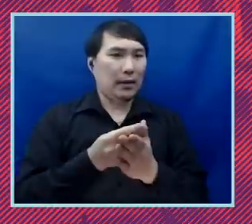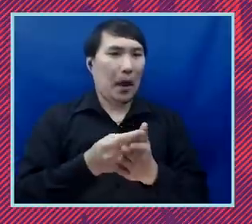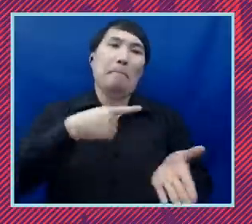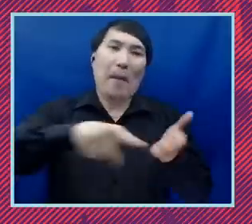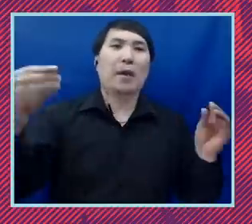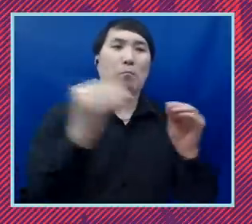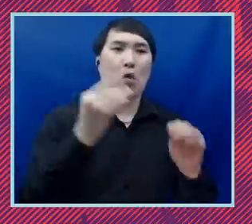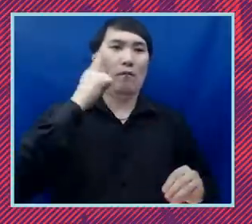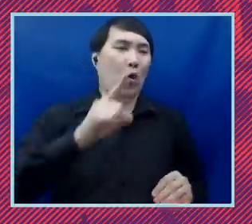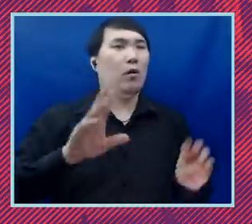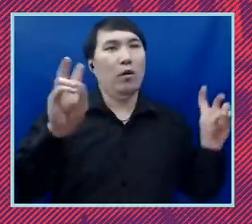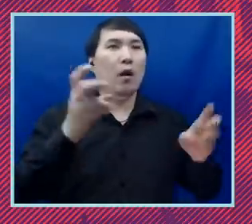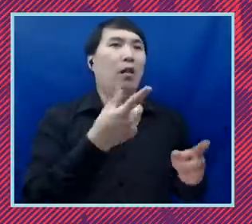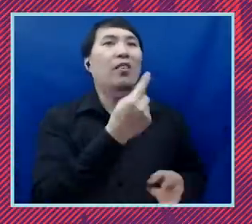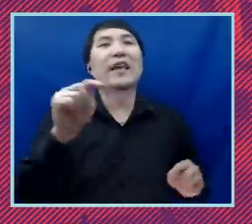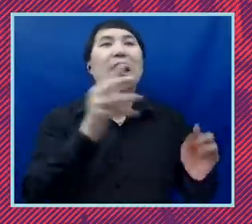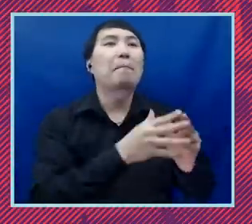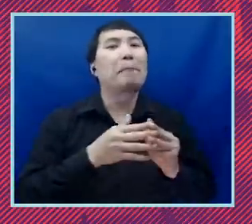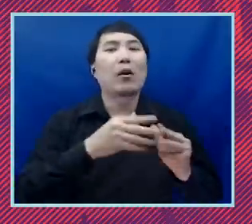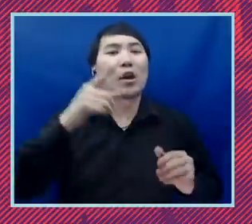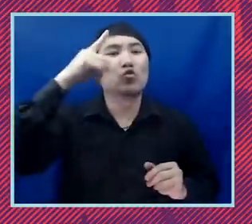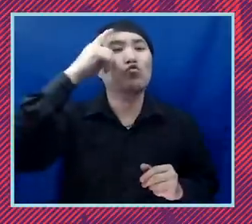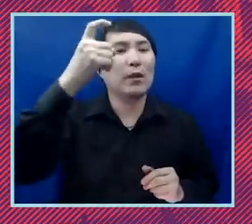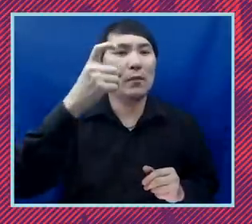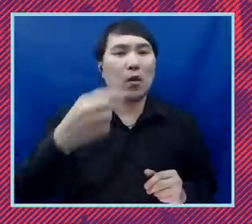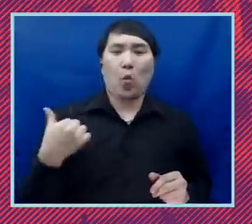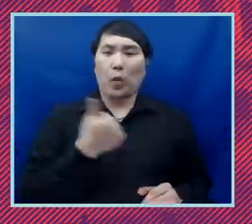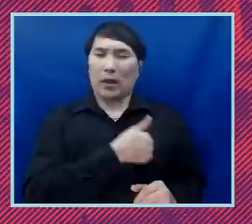of the problem but we're going to unpack that and explain it to our members and to our people power